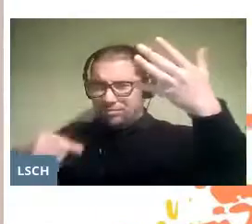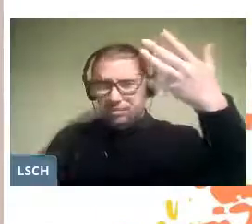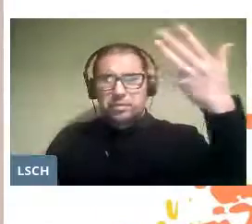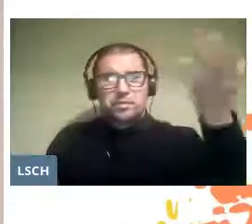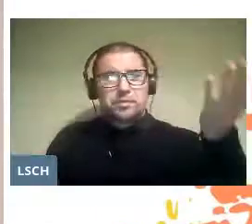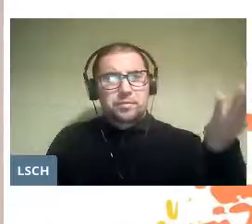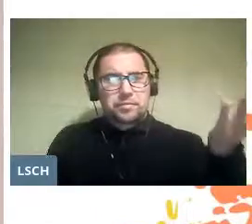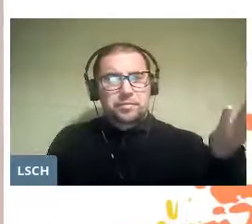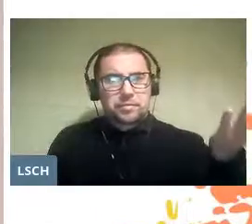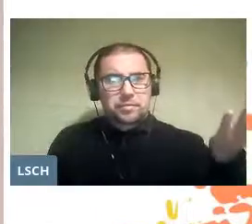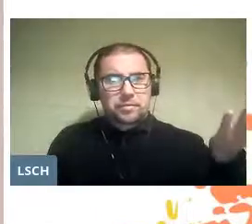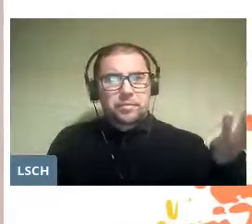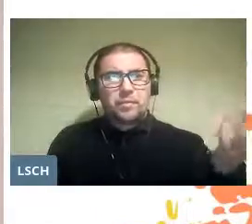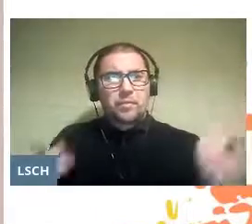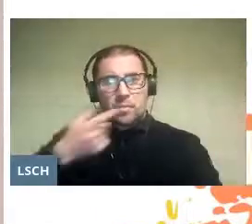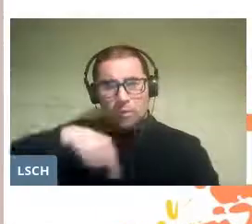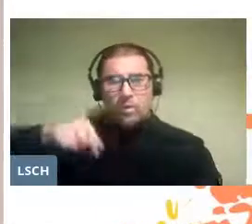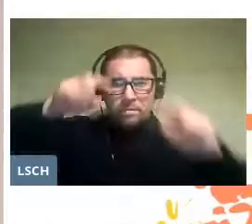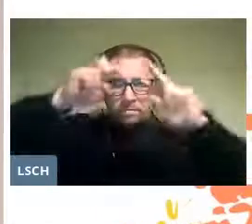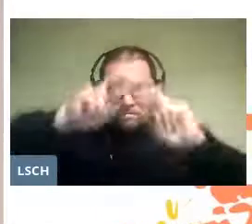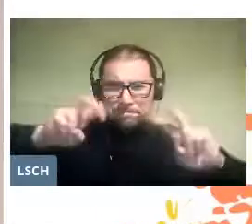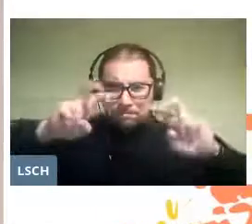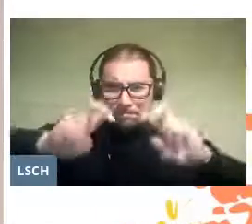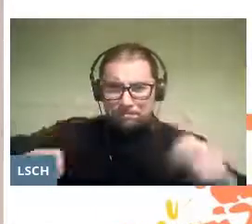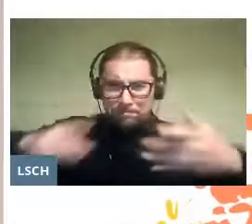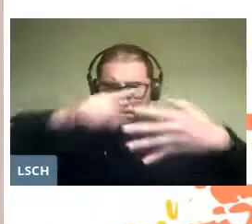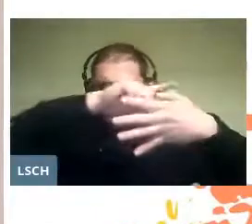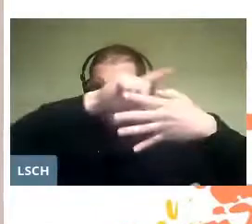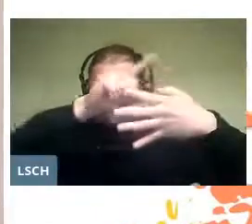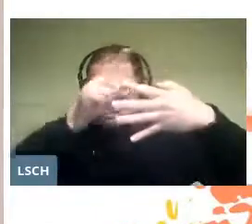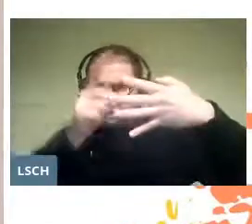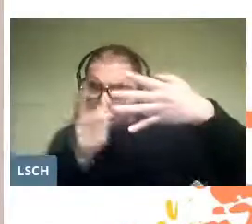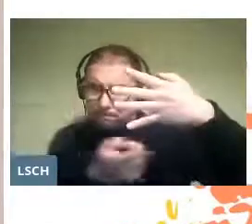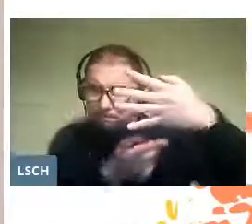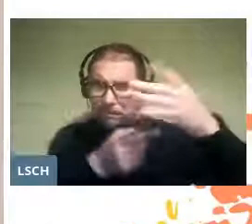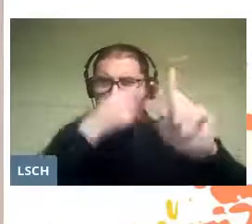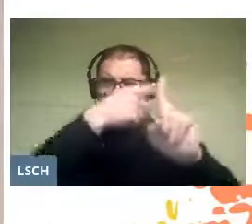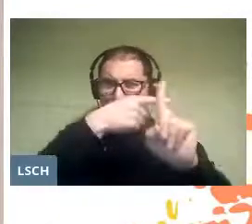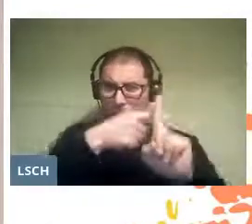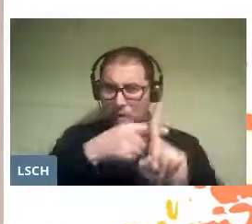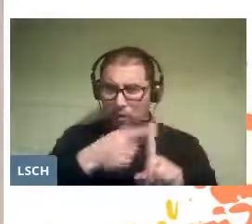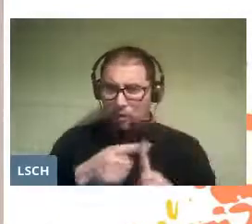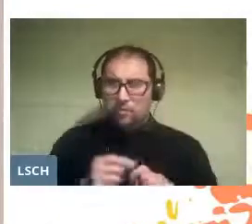Analyzing all of these benefits from the model of multiple intelligences